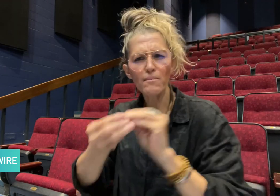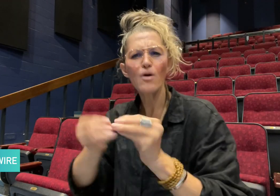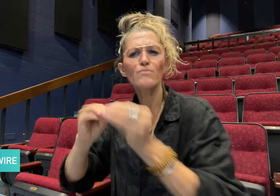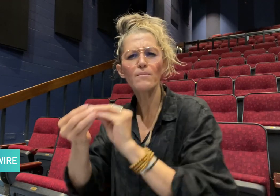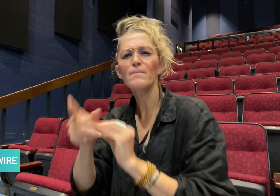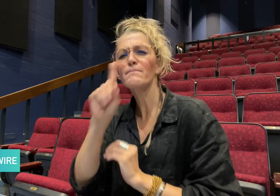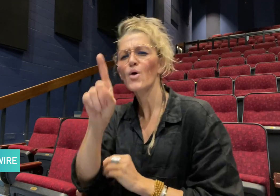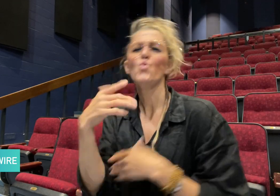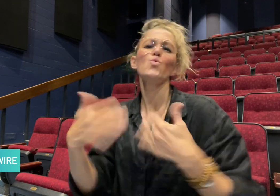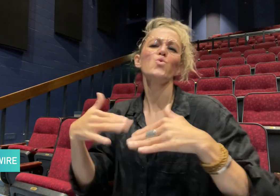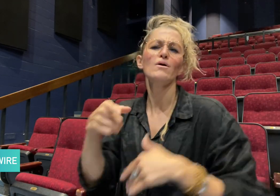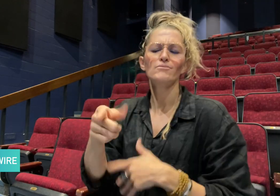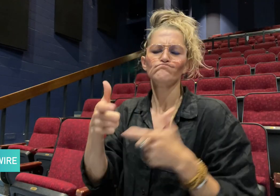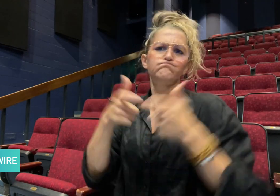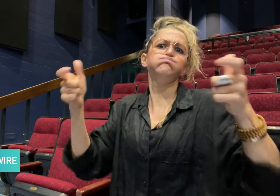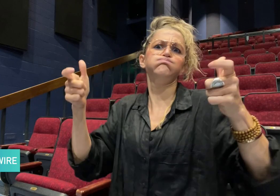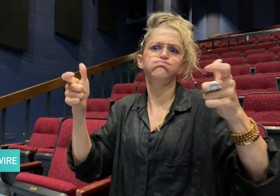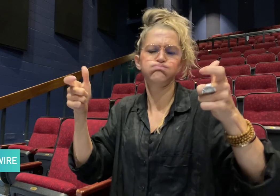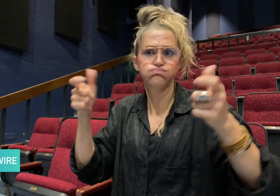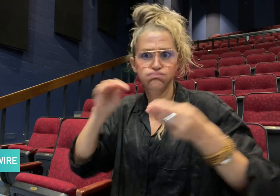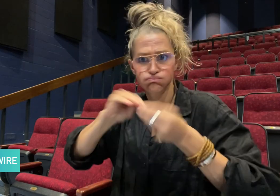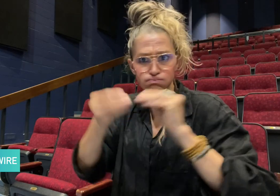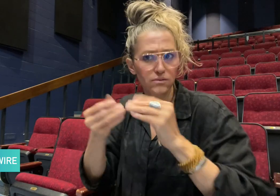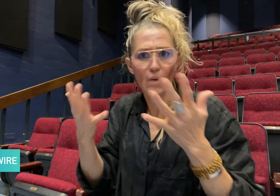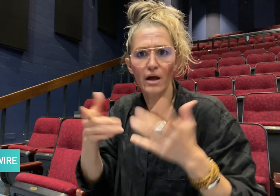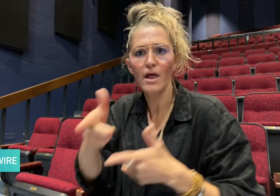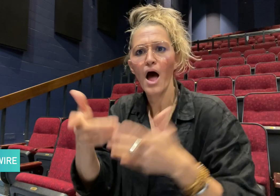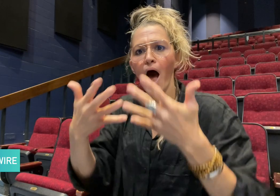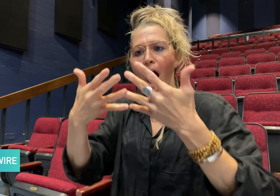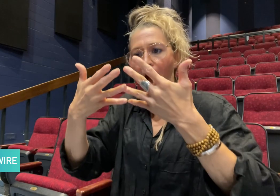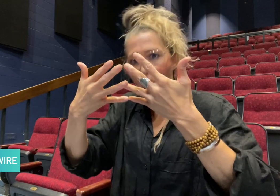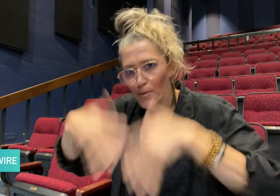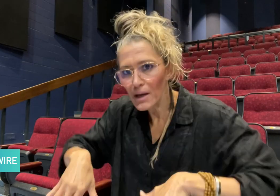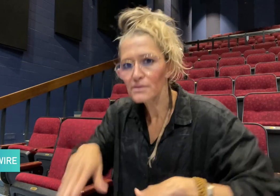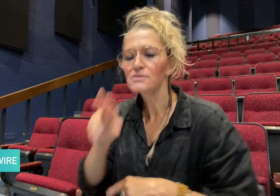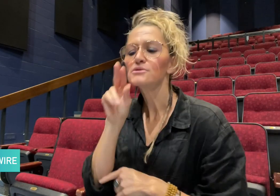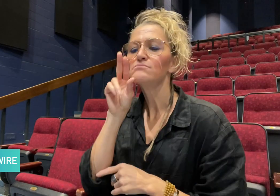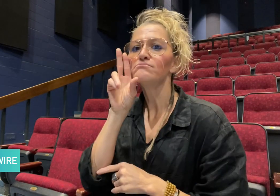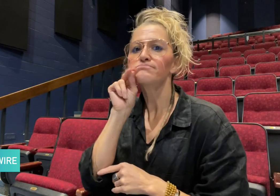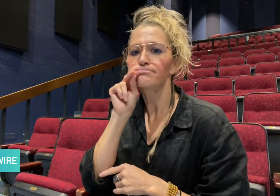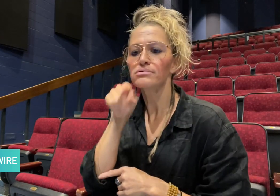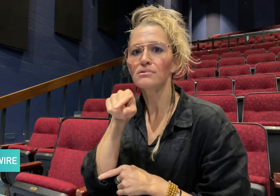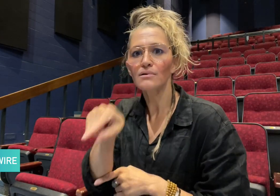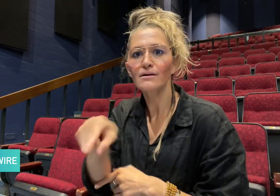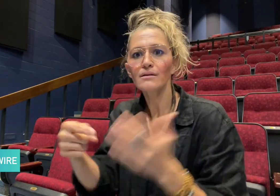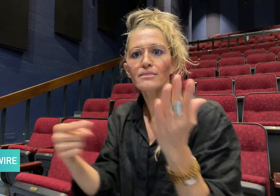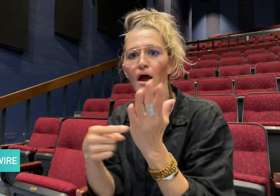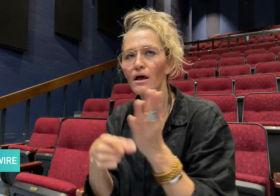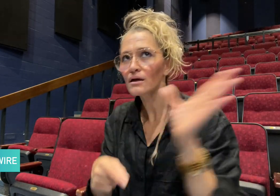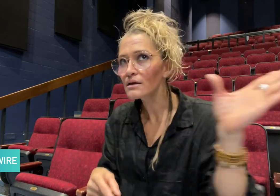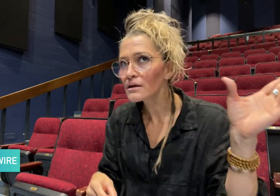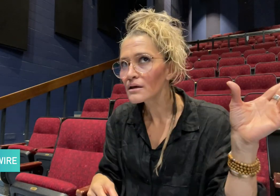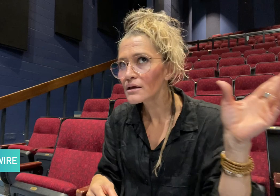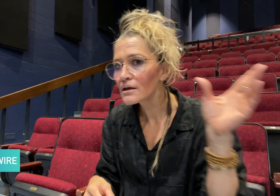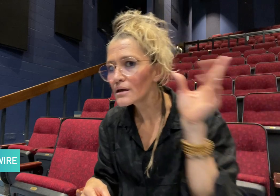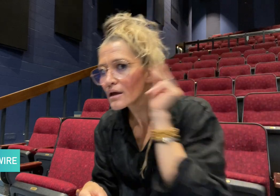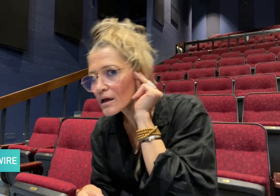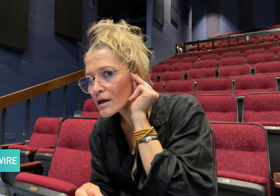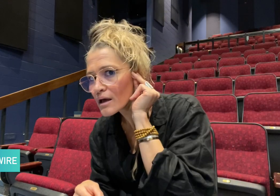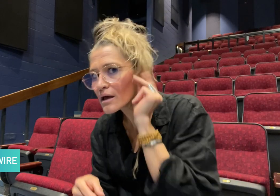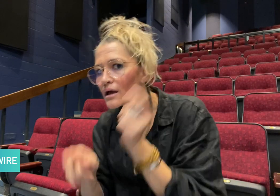of the main problems in automated speech recognition